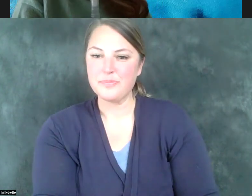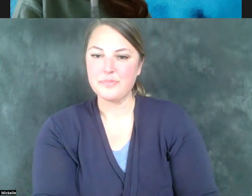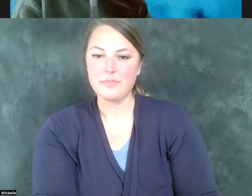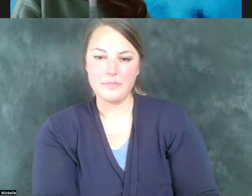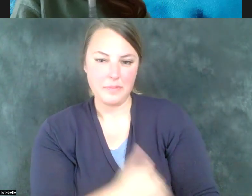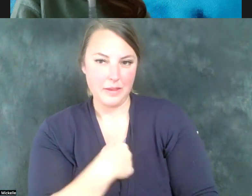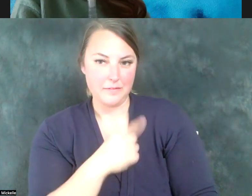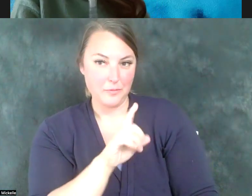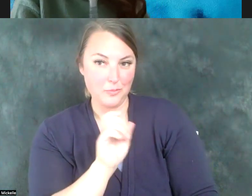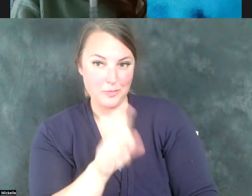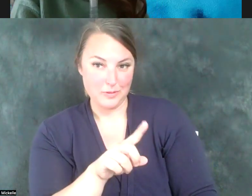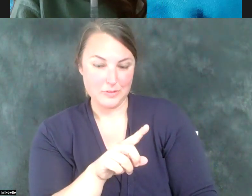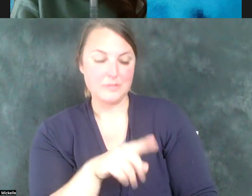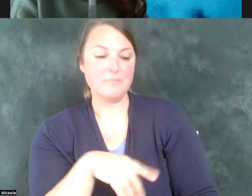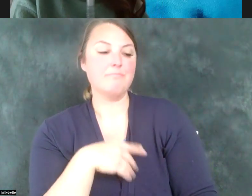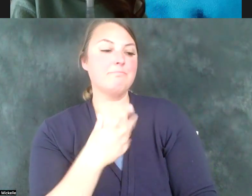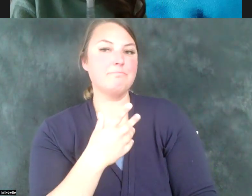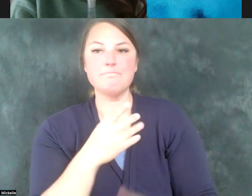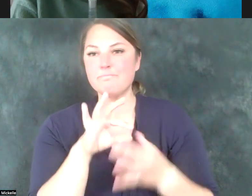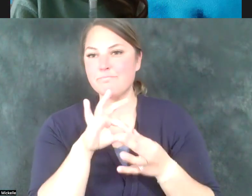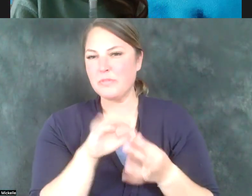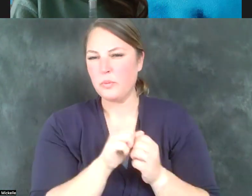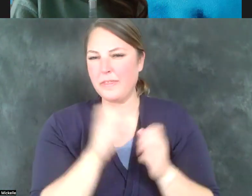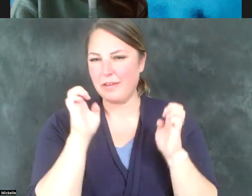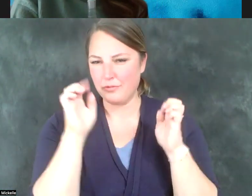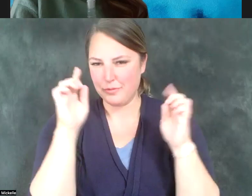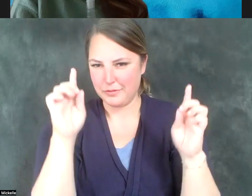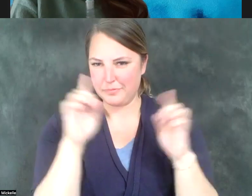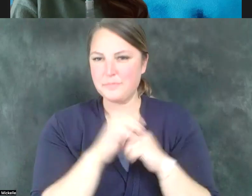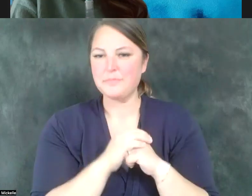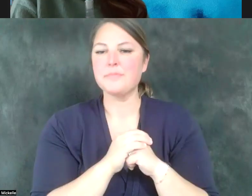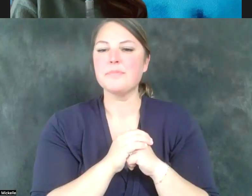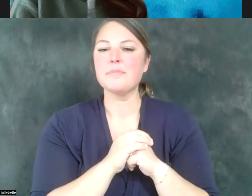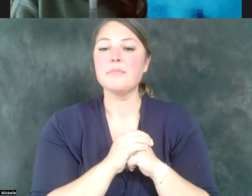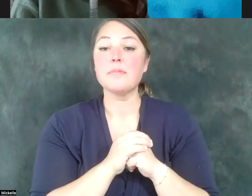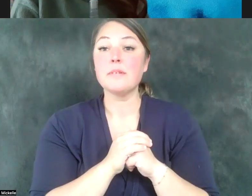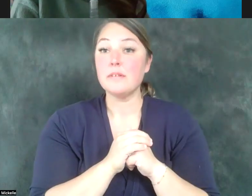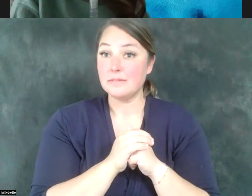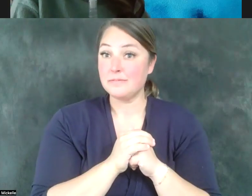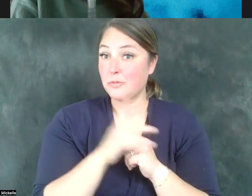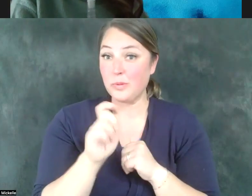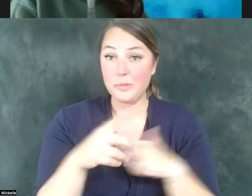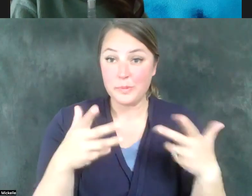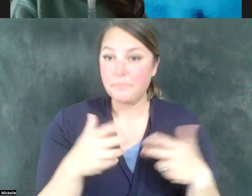you on education, and that is many students in Utah take advantage, take